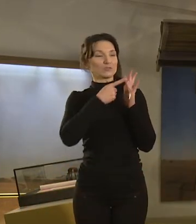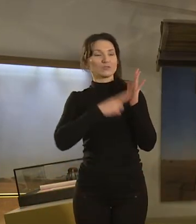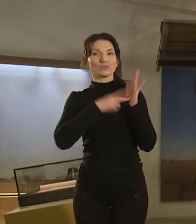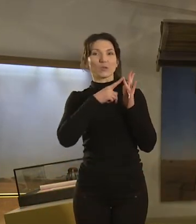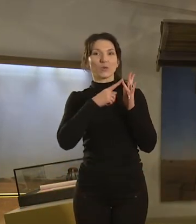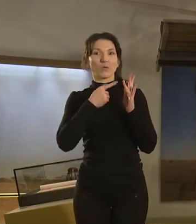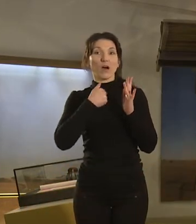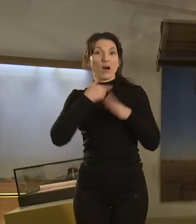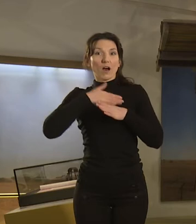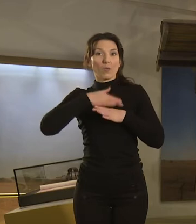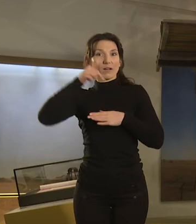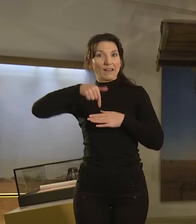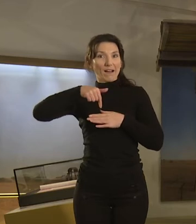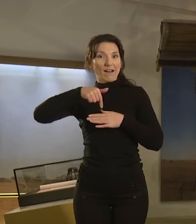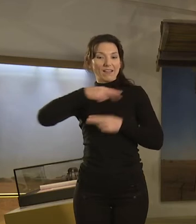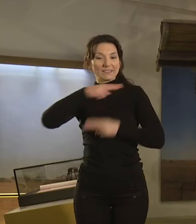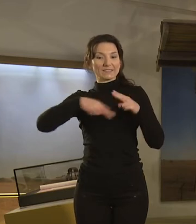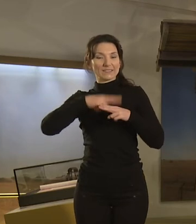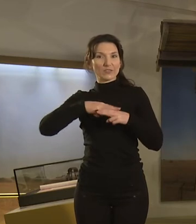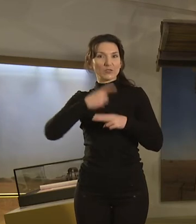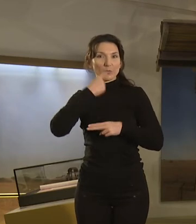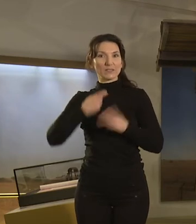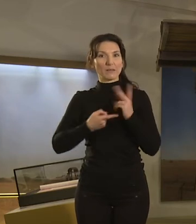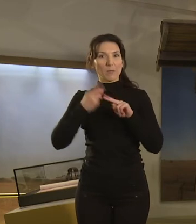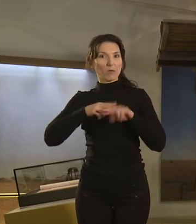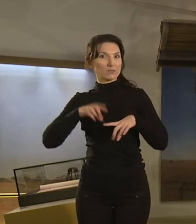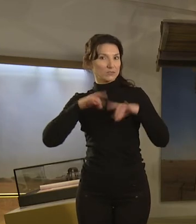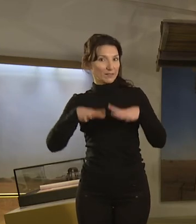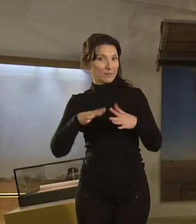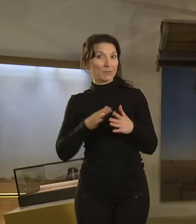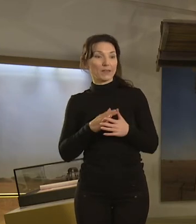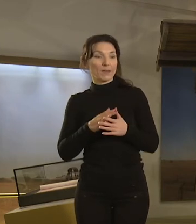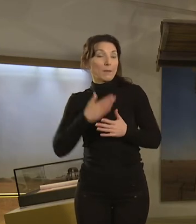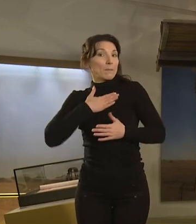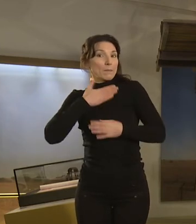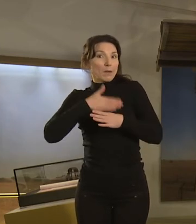a curator here at the National Museum of Australia. That means that my job is to